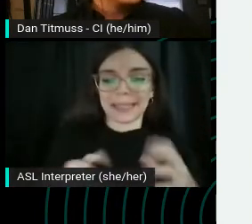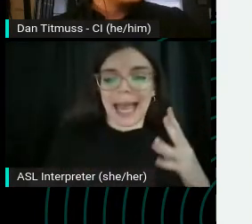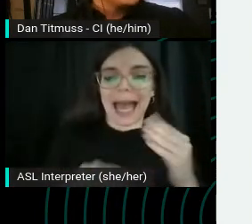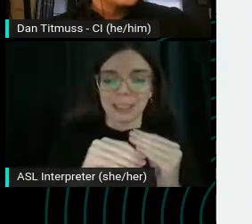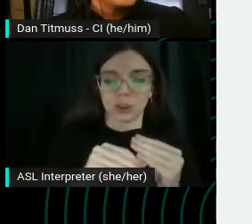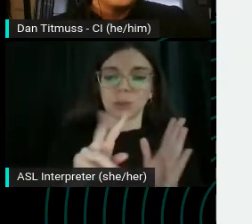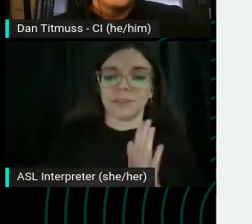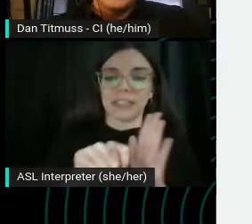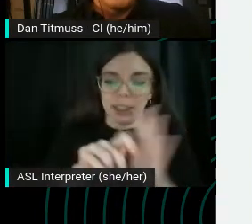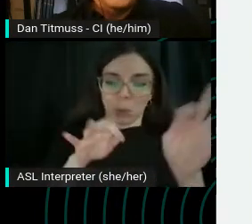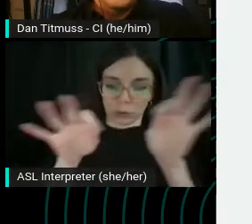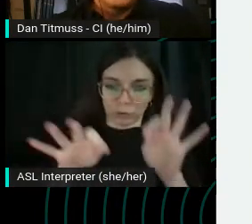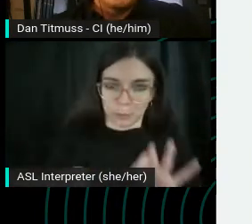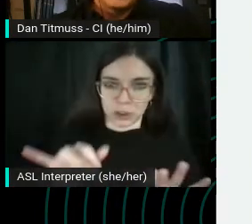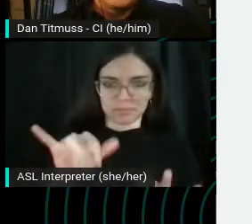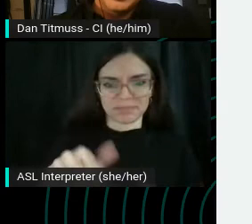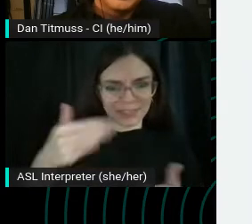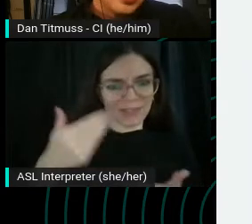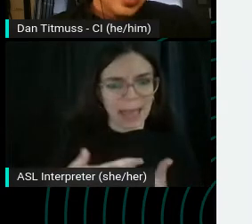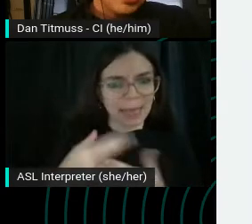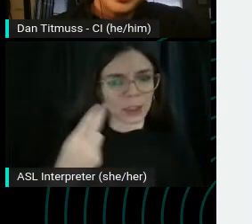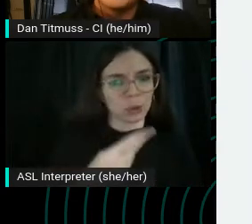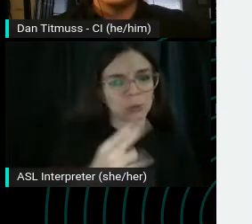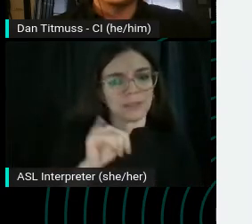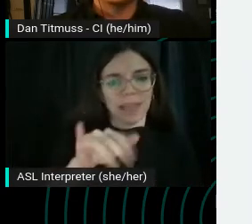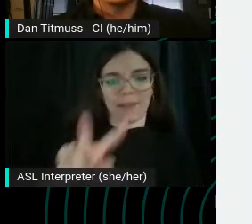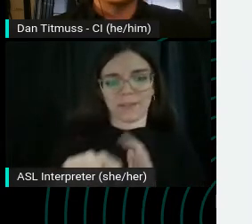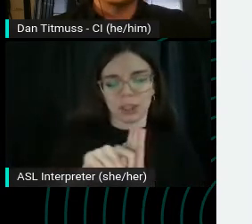This is a valid use of that video description and can increase keyword coverage.